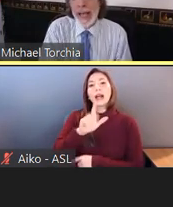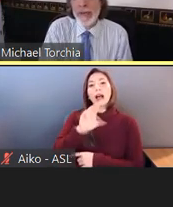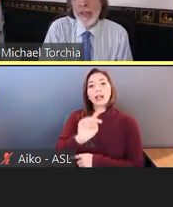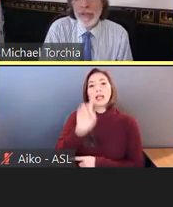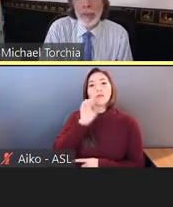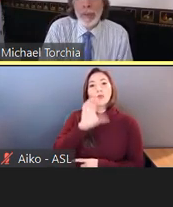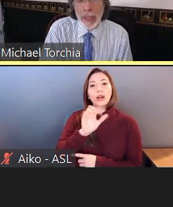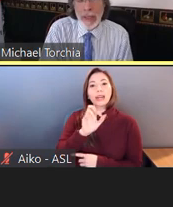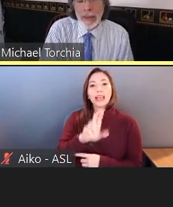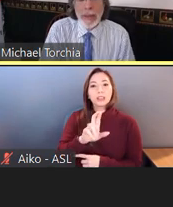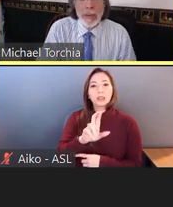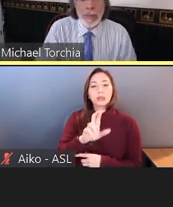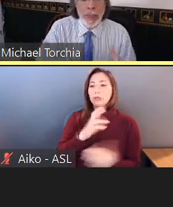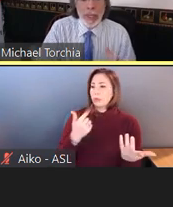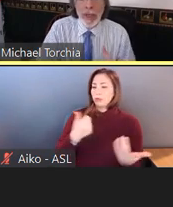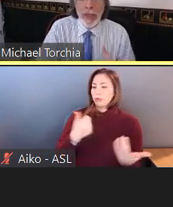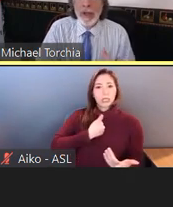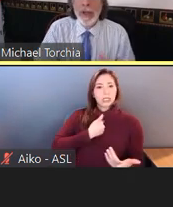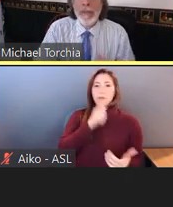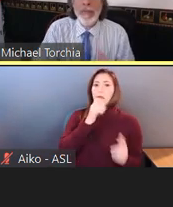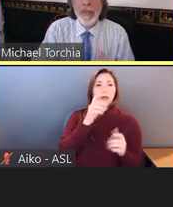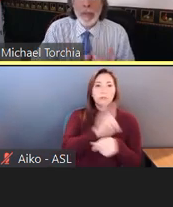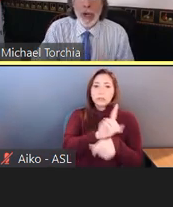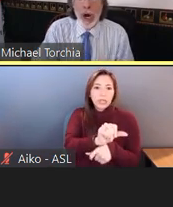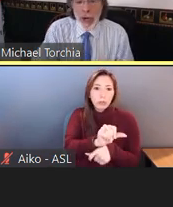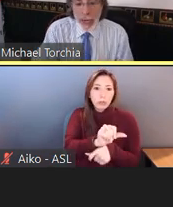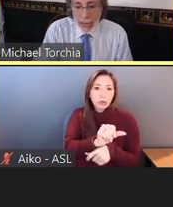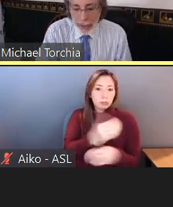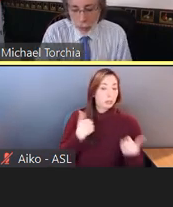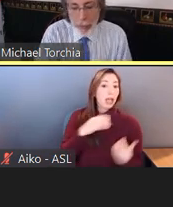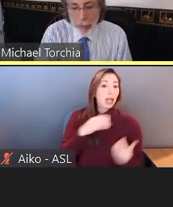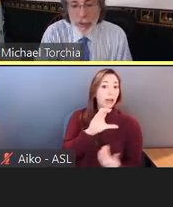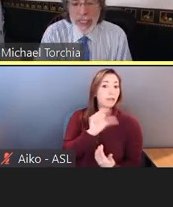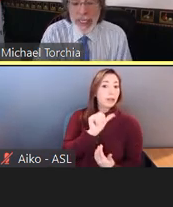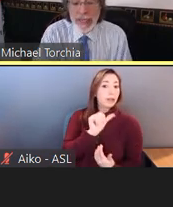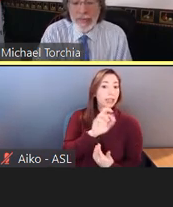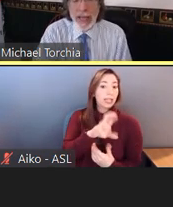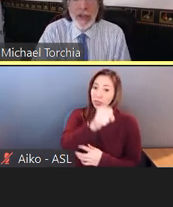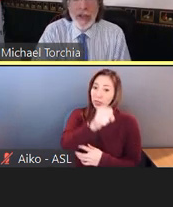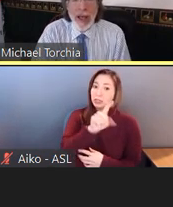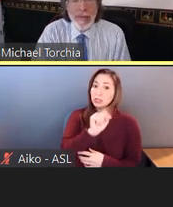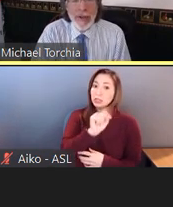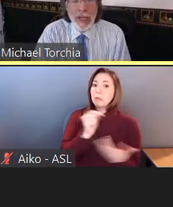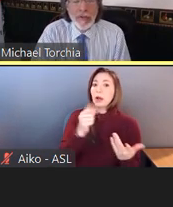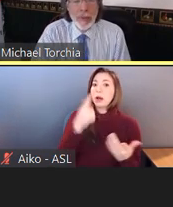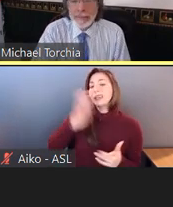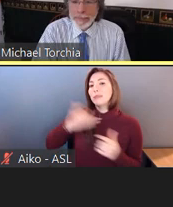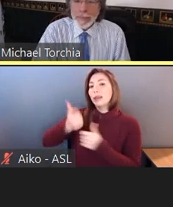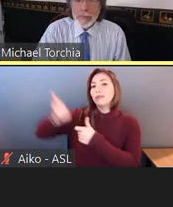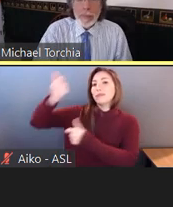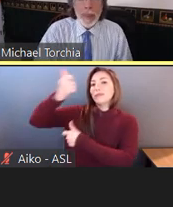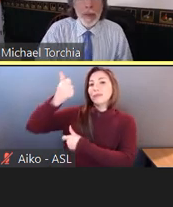have a disability because they are regarded as or perceived as having a disability.